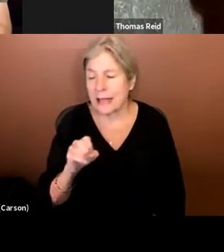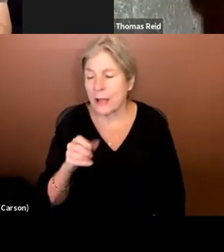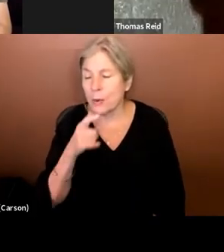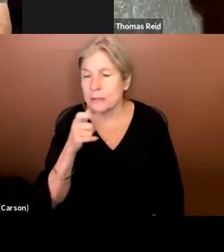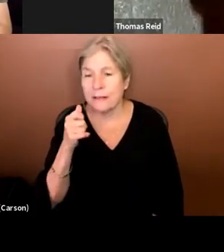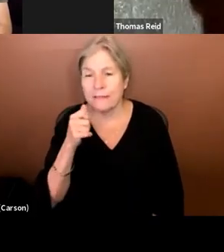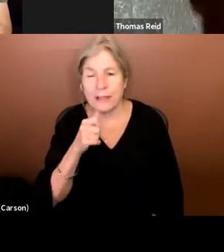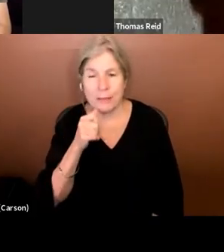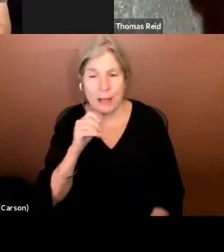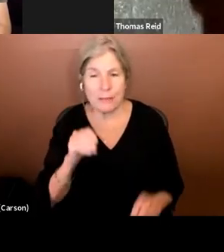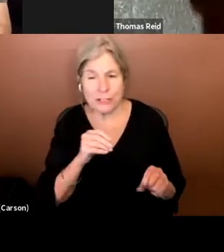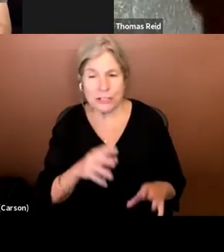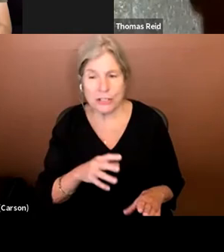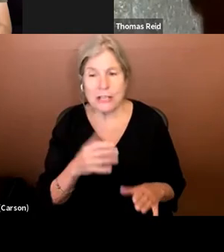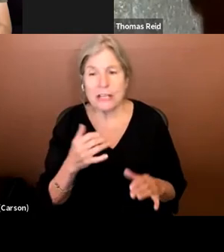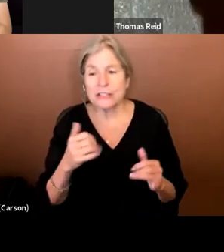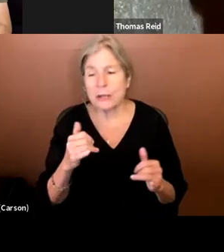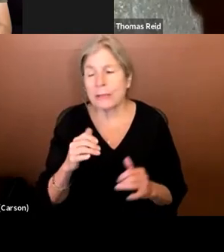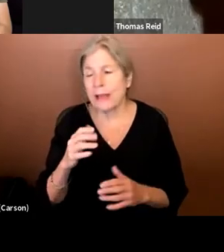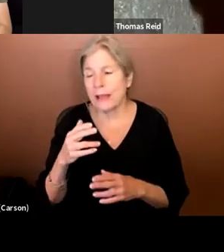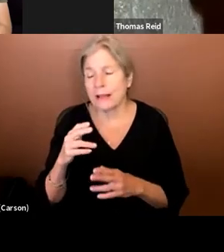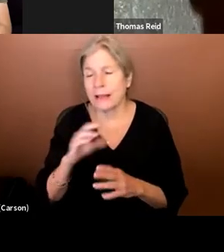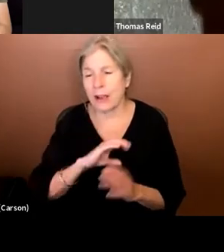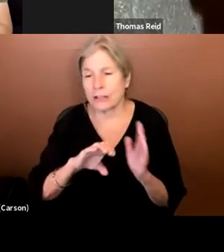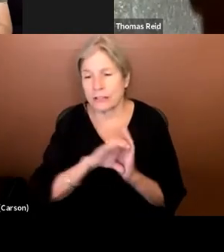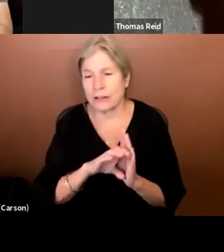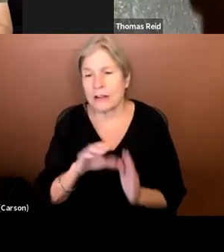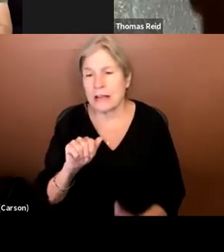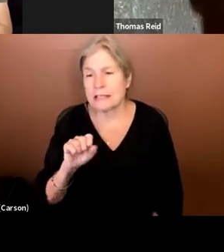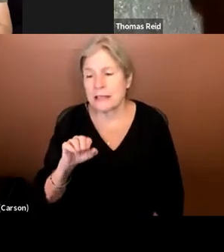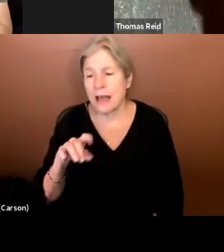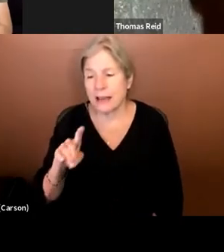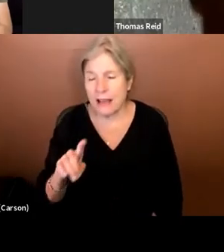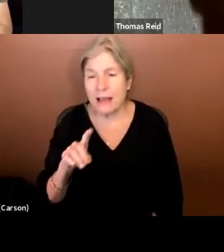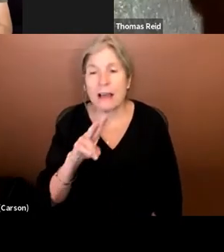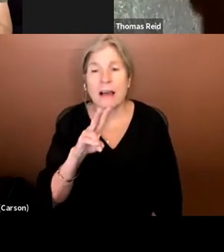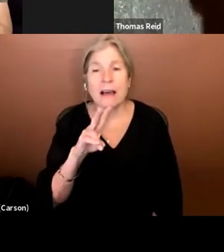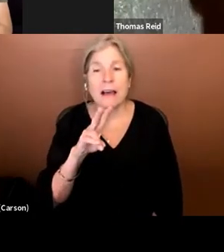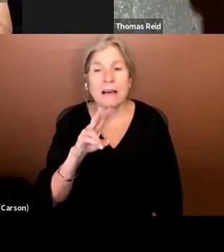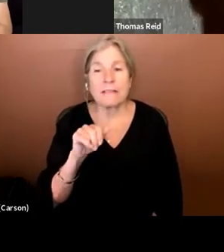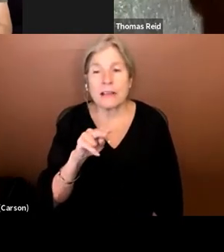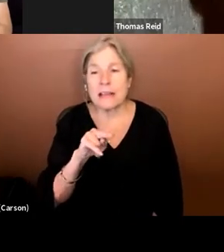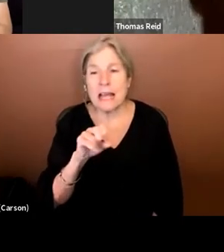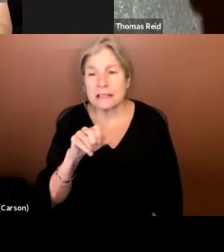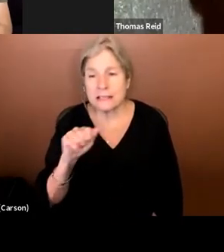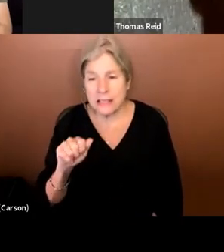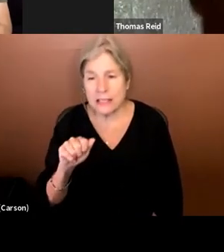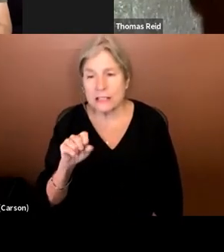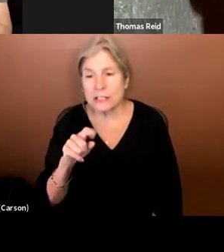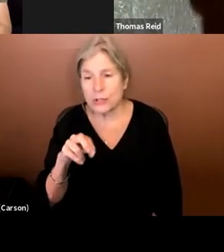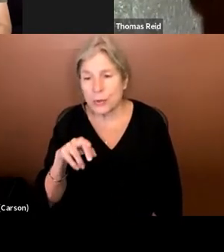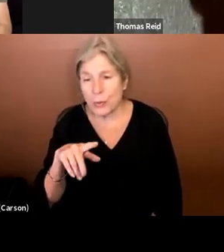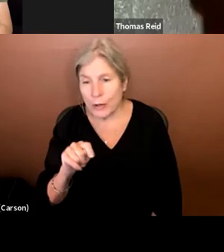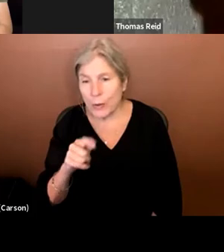she played Afsana. Vanessa Stuart who is married to French Stuart. She's